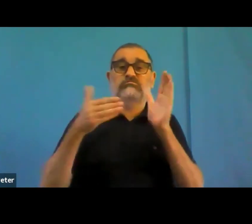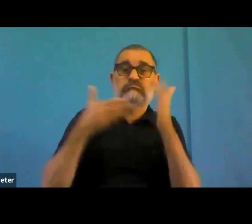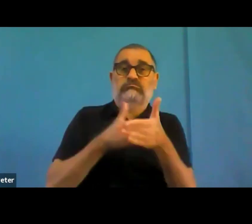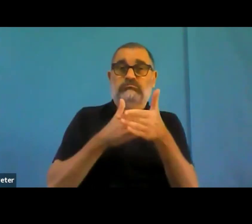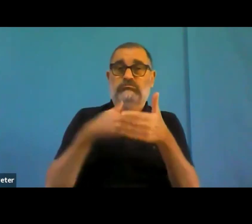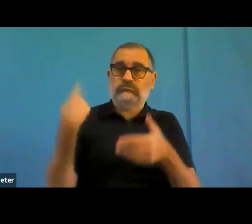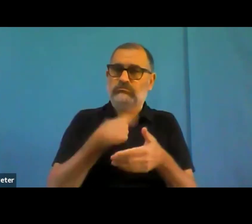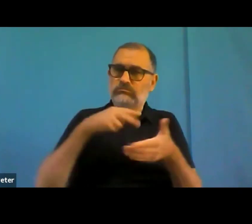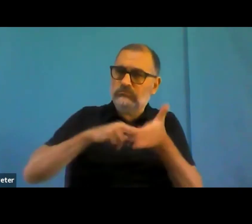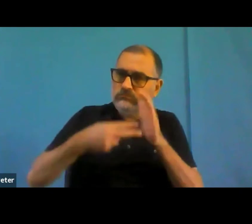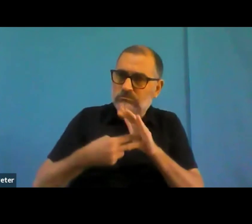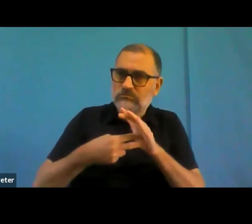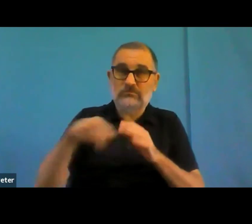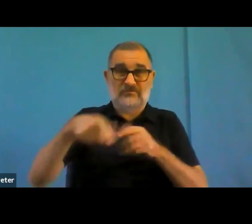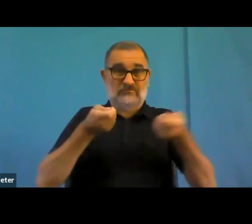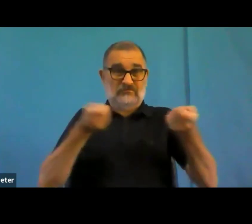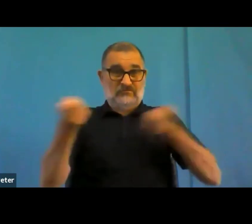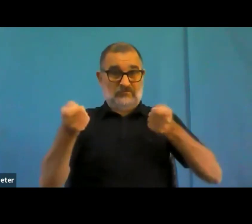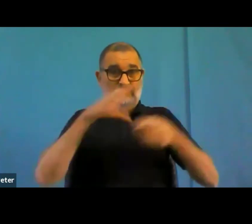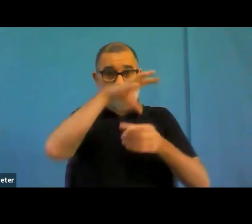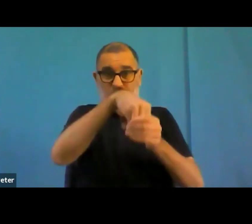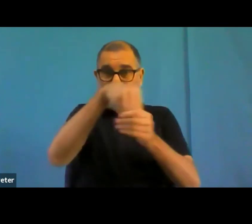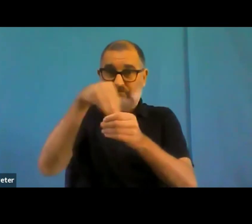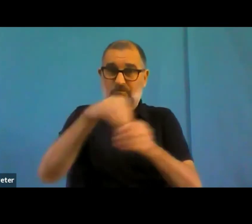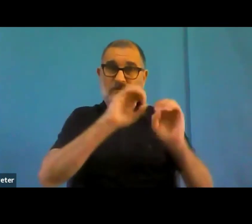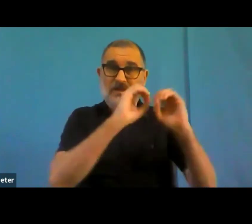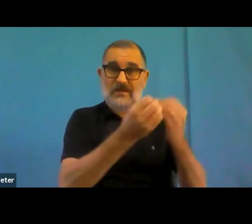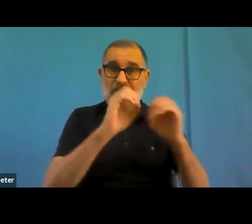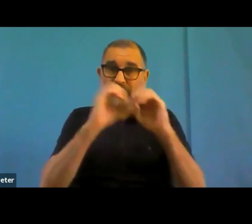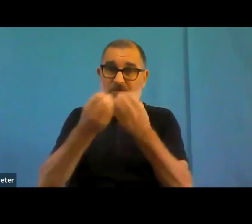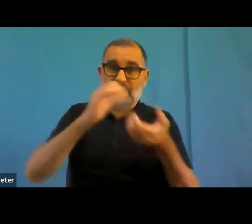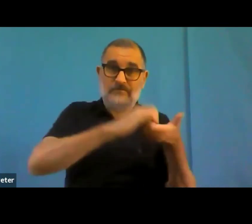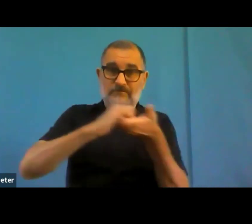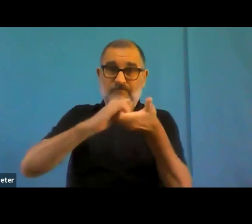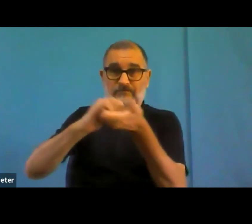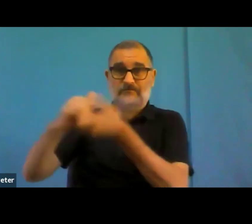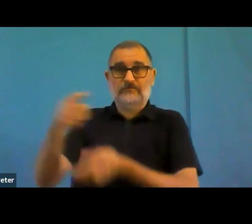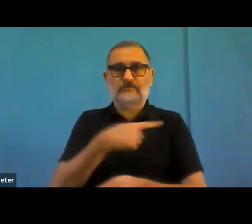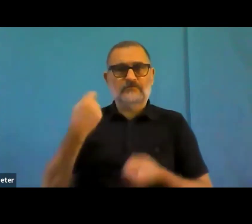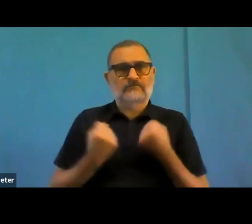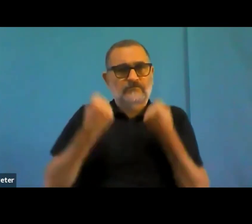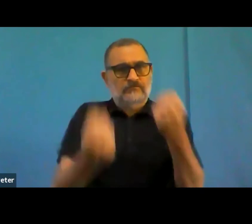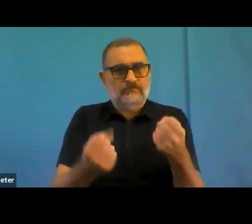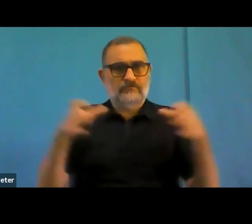to have the have and use the feedback mechanism, because I think that is really a key point here.